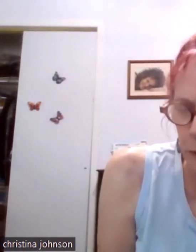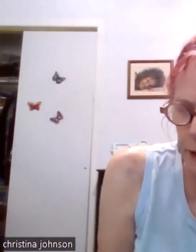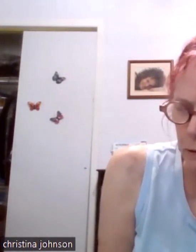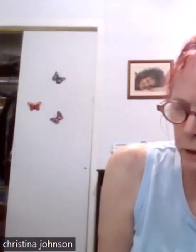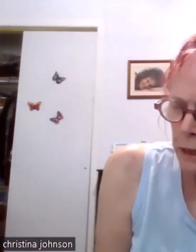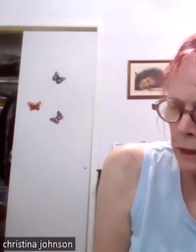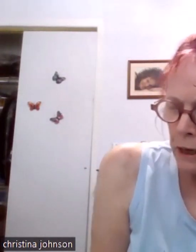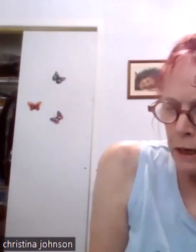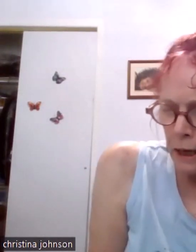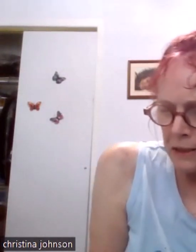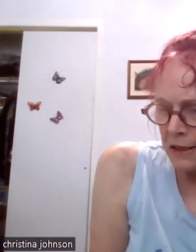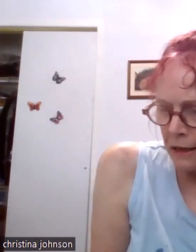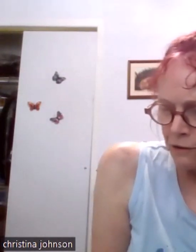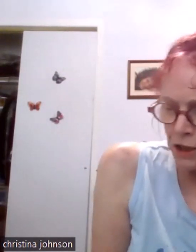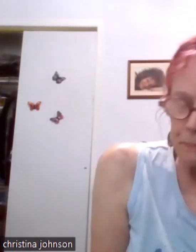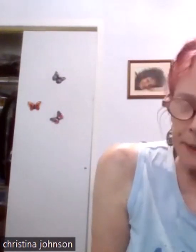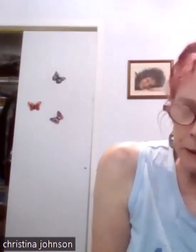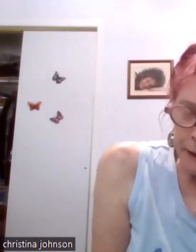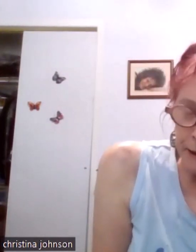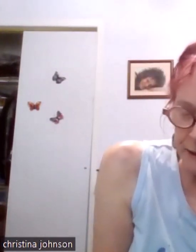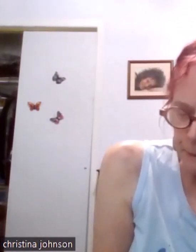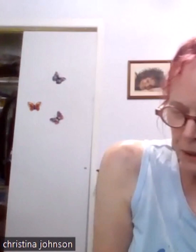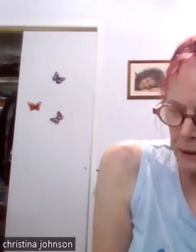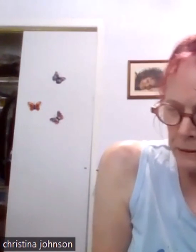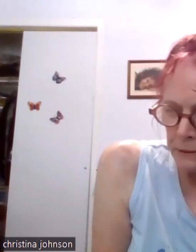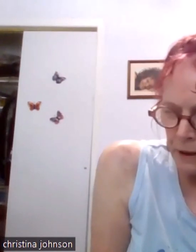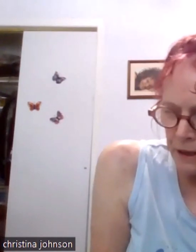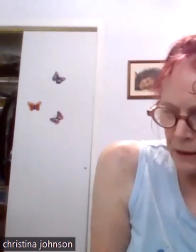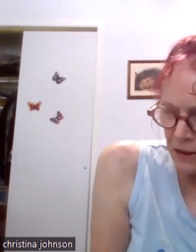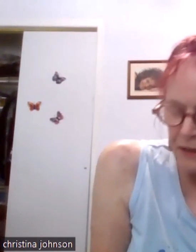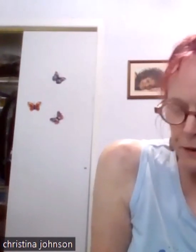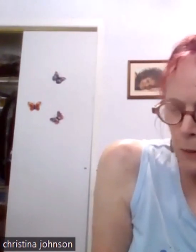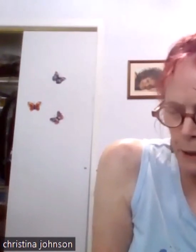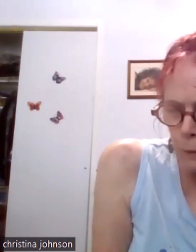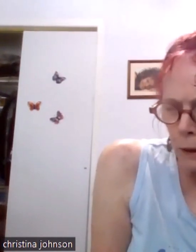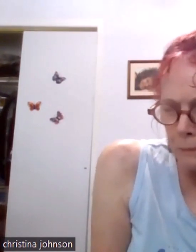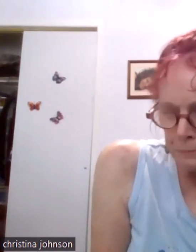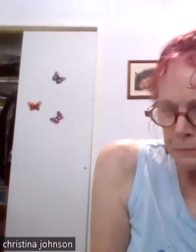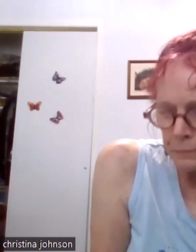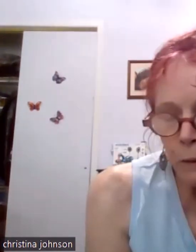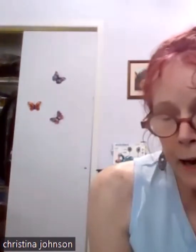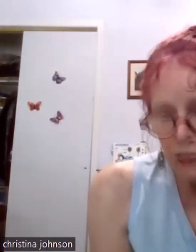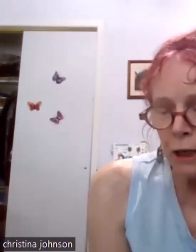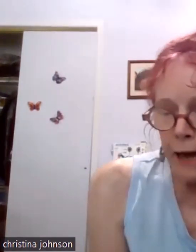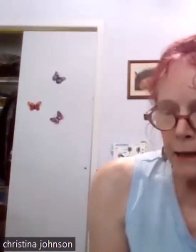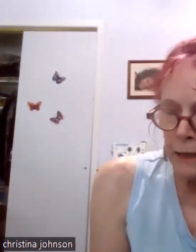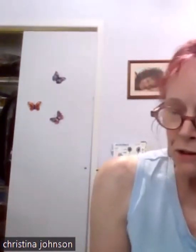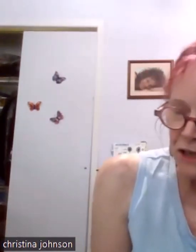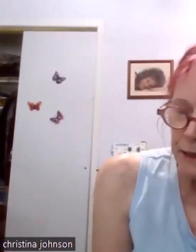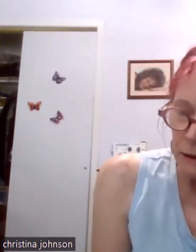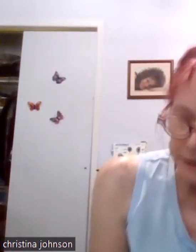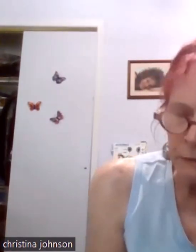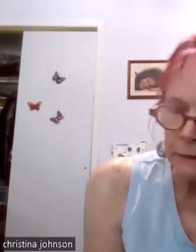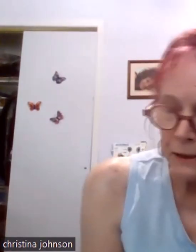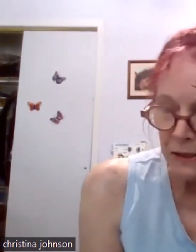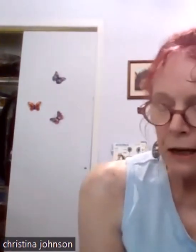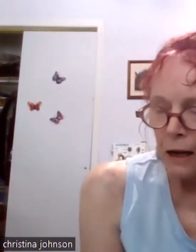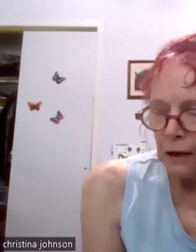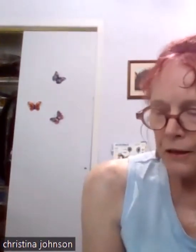when they could, instead of just meekly accepting things the way they were. We actually had a legislator tell us